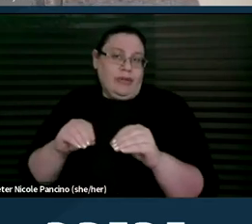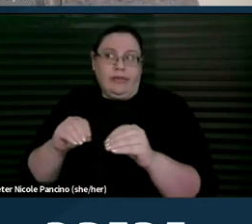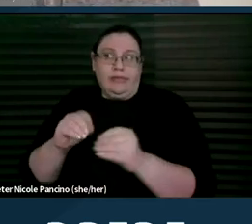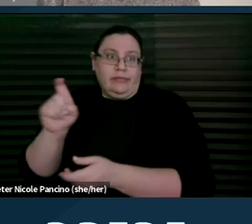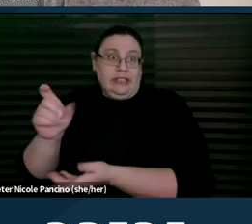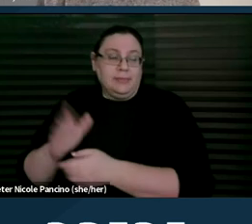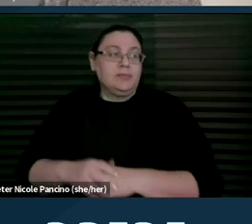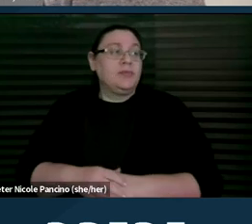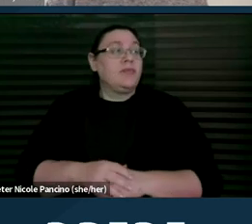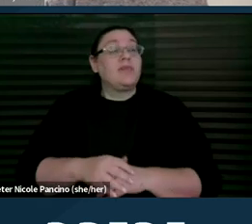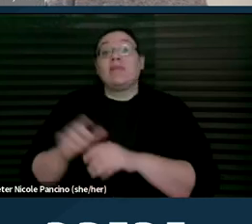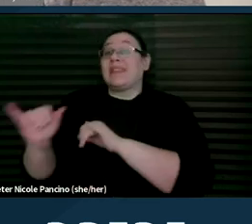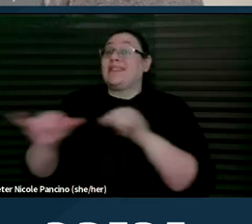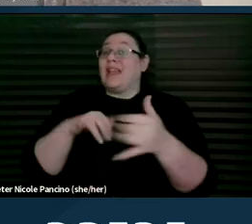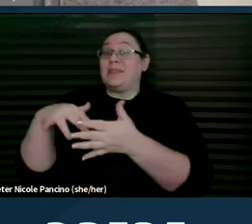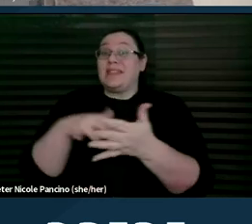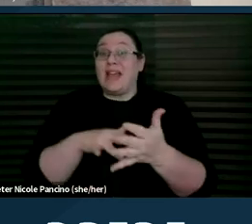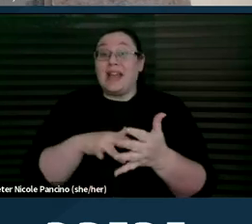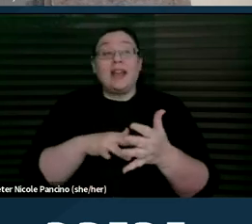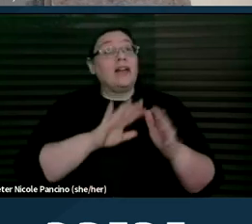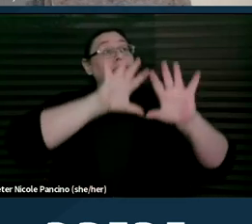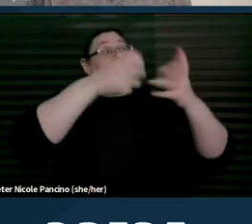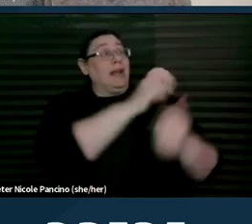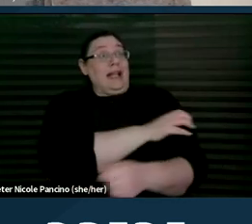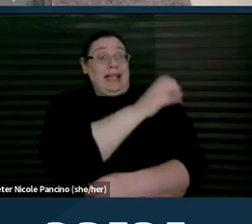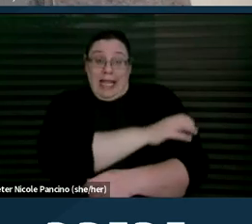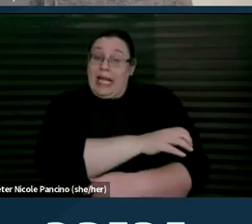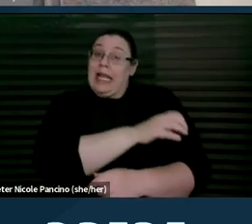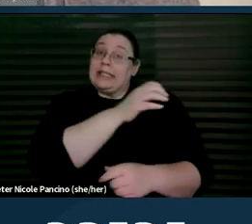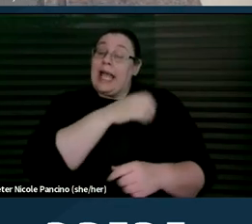only 9% of clinics had an adjustable exam table